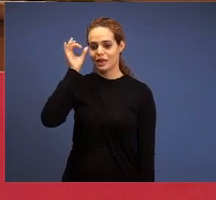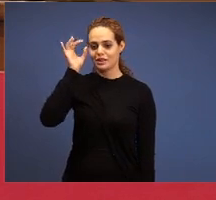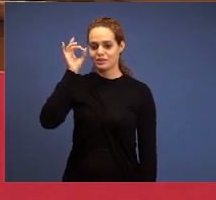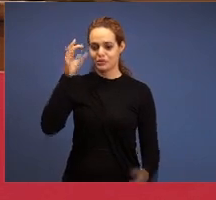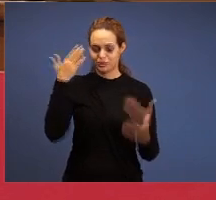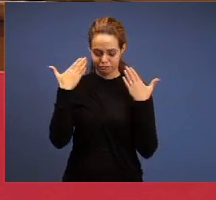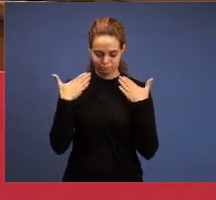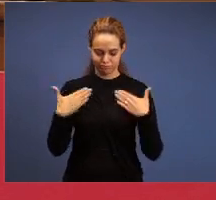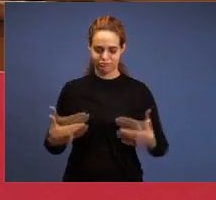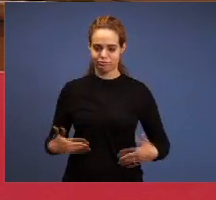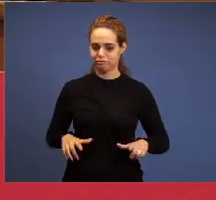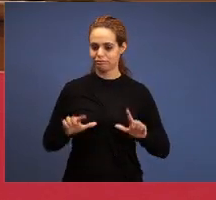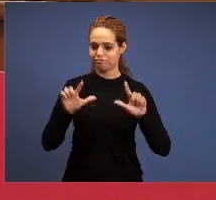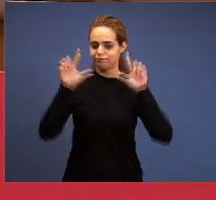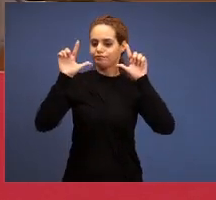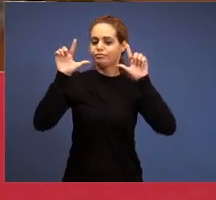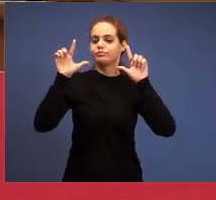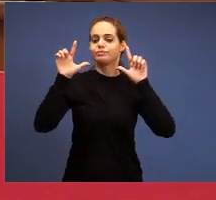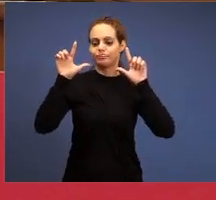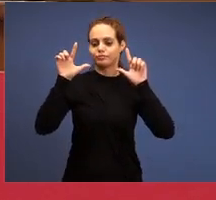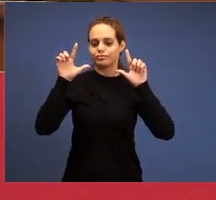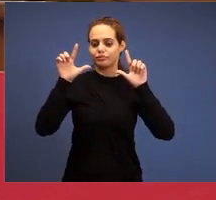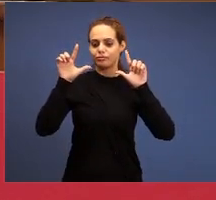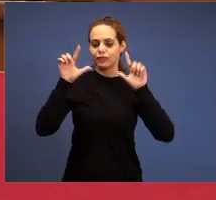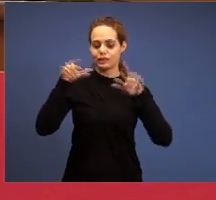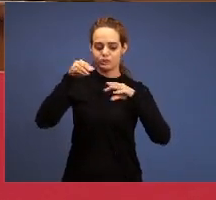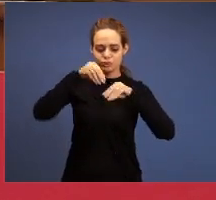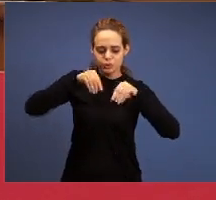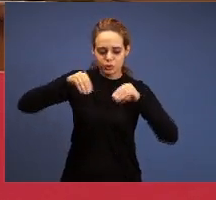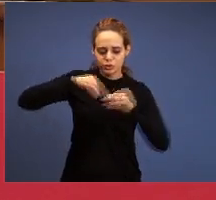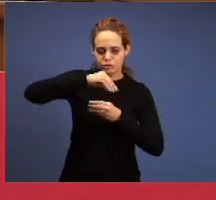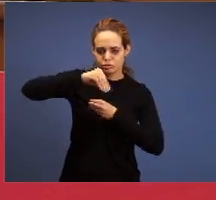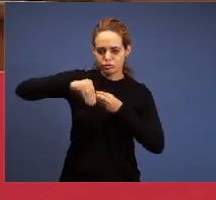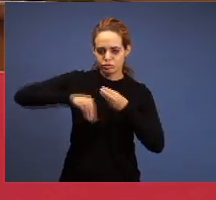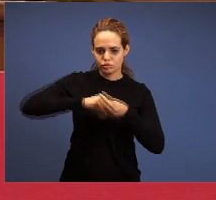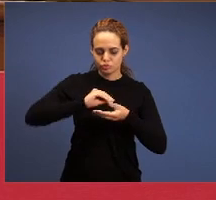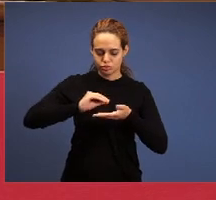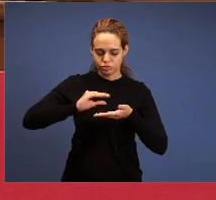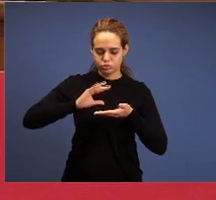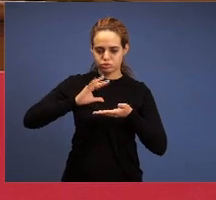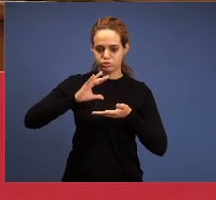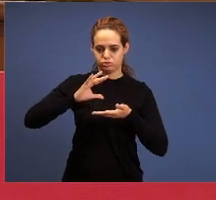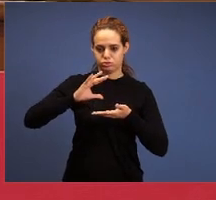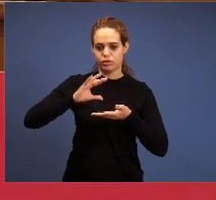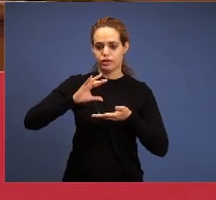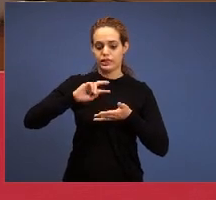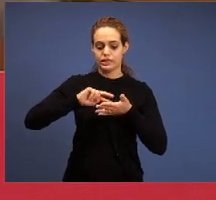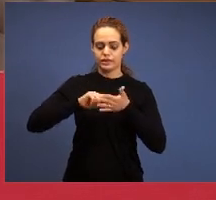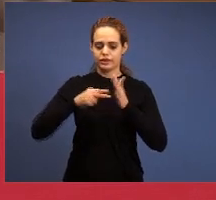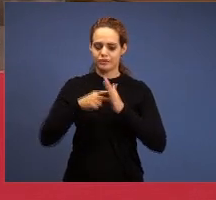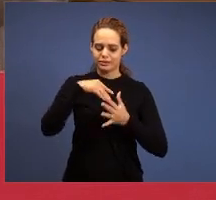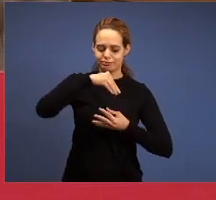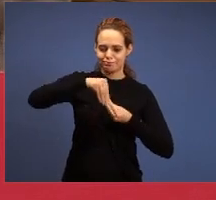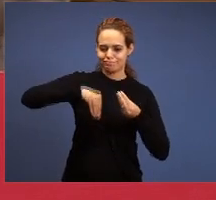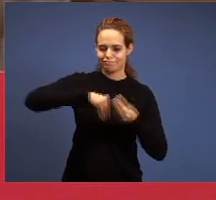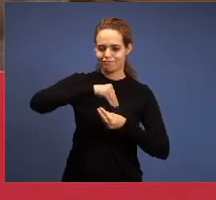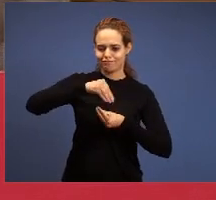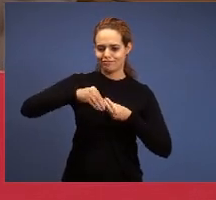the Trinity, it puts leaven in Trinity and ends the value of Trinity, don't really end up